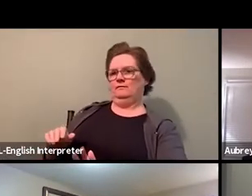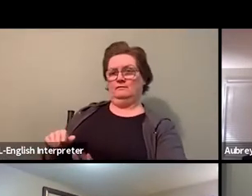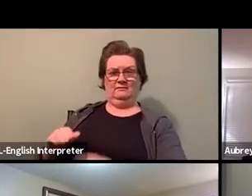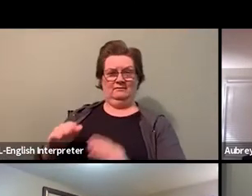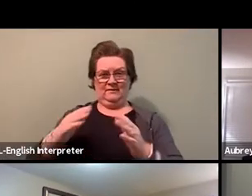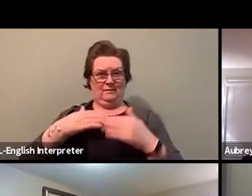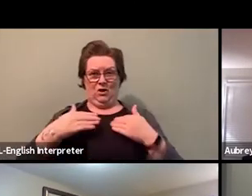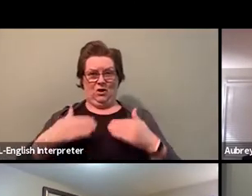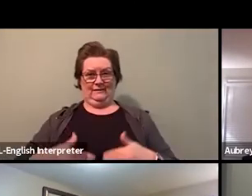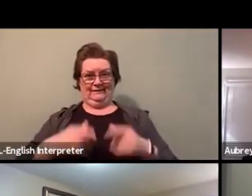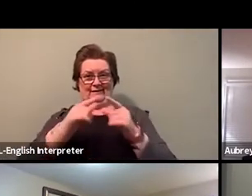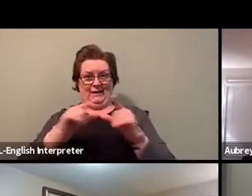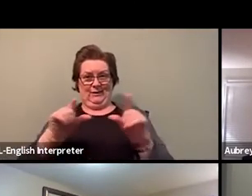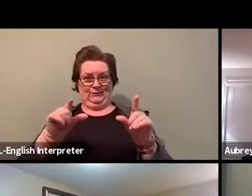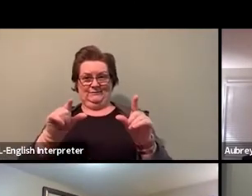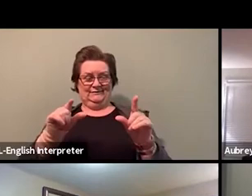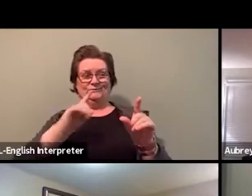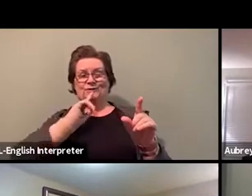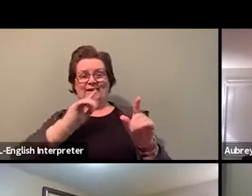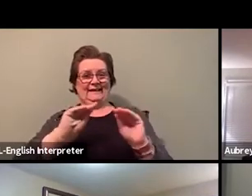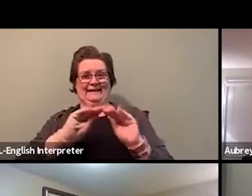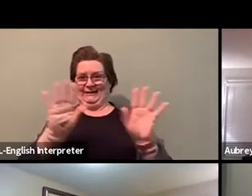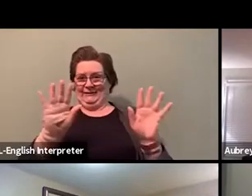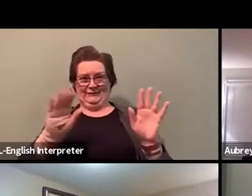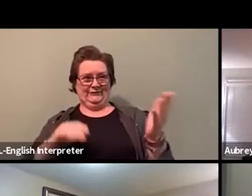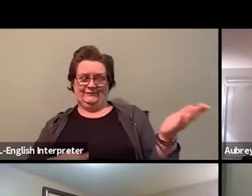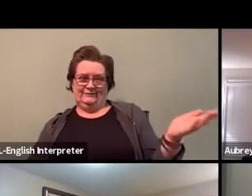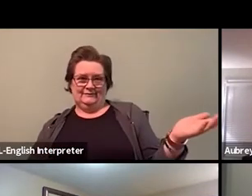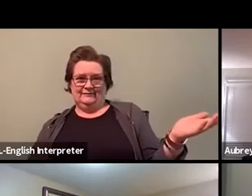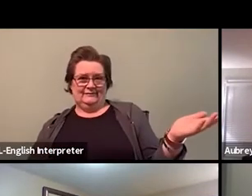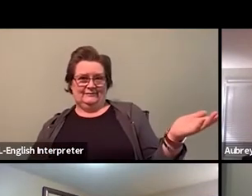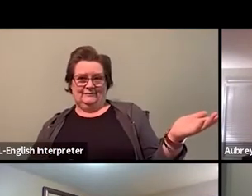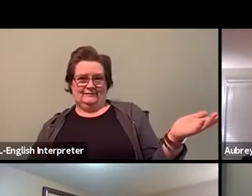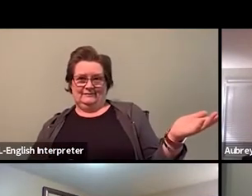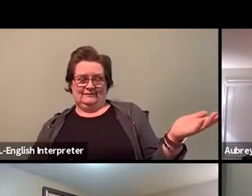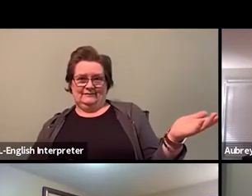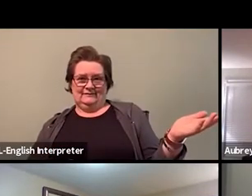And while I believe that their goal is to try to silence me,